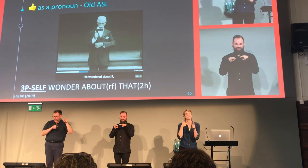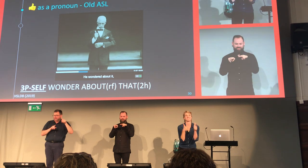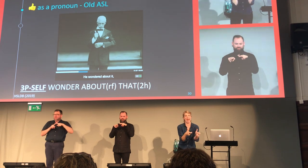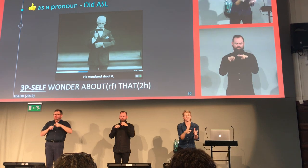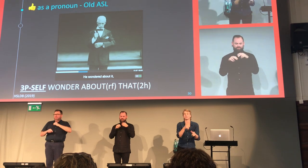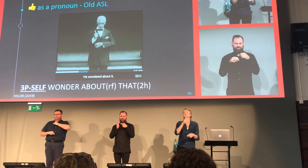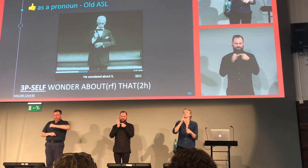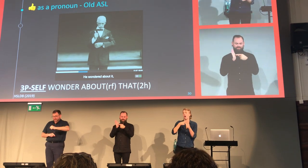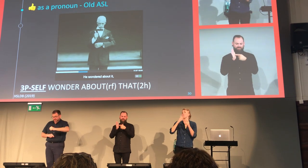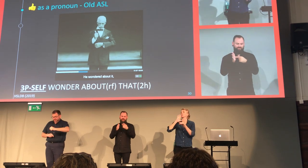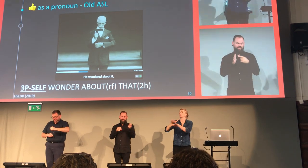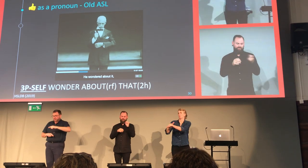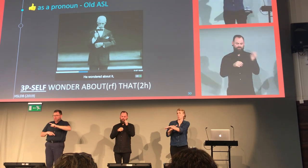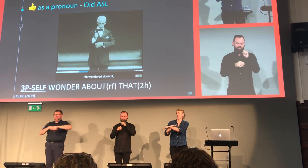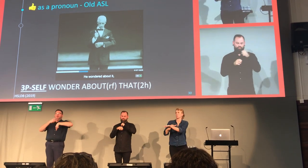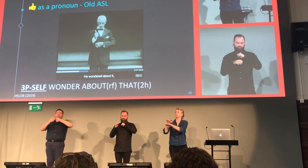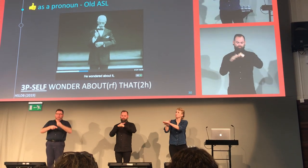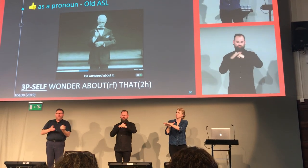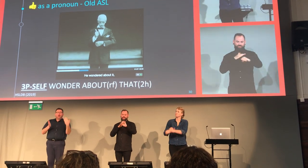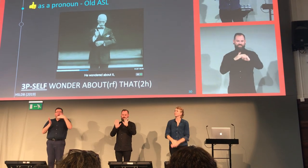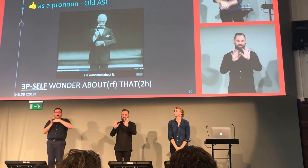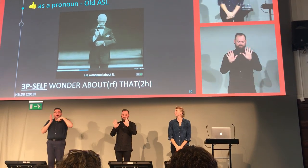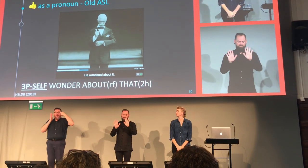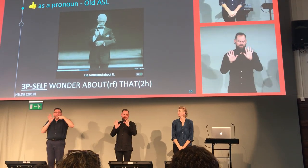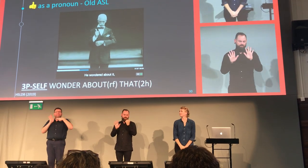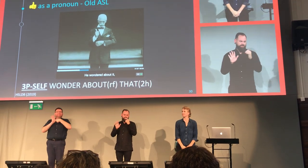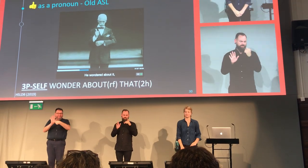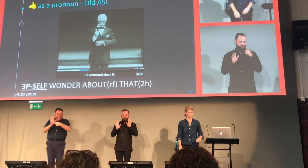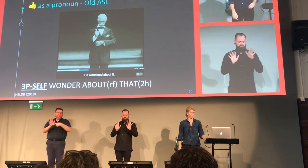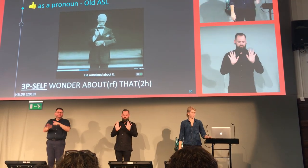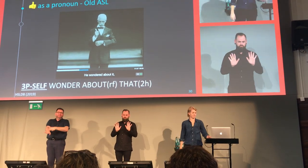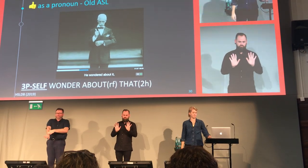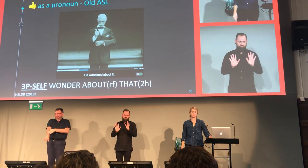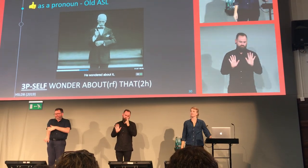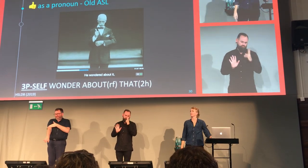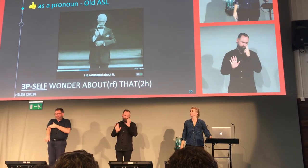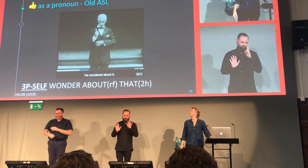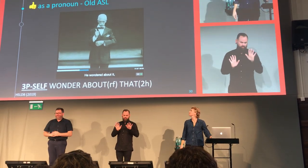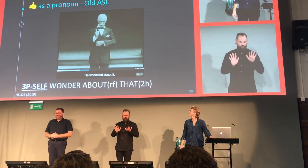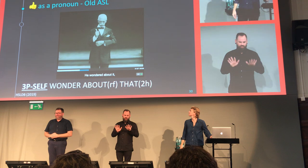I'm going to show it to you at normal speed, which is rather speedy, and then I will show you in slow motion.